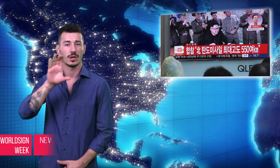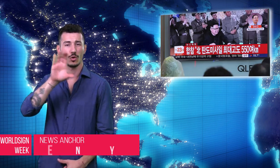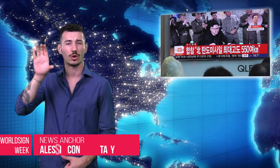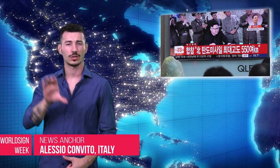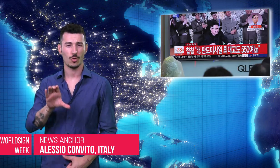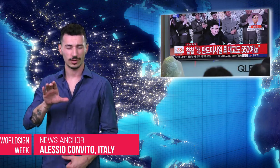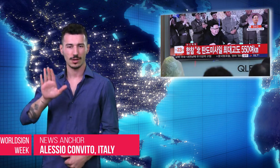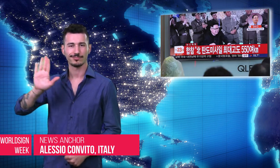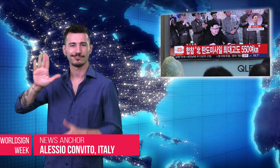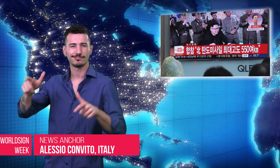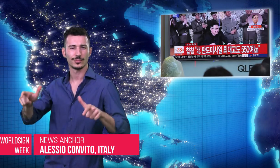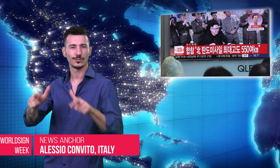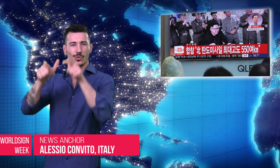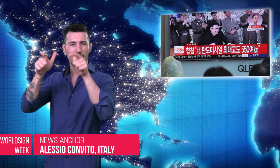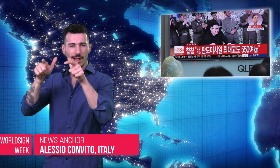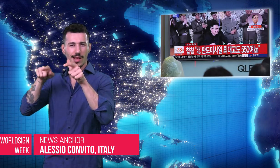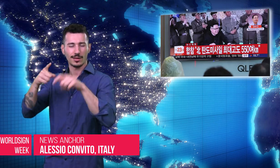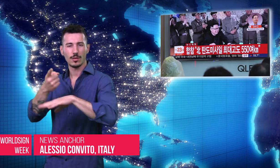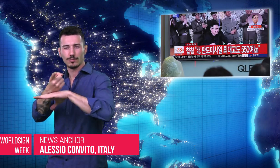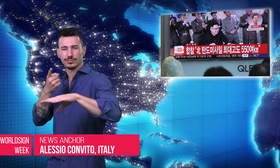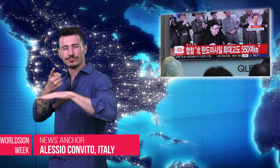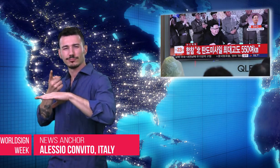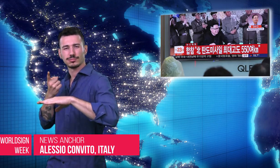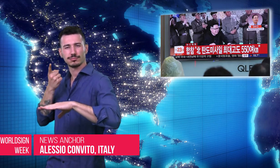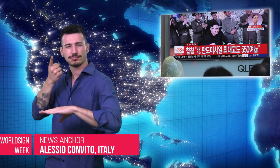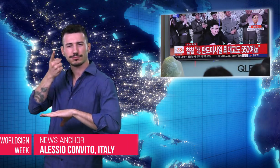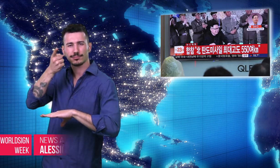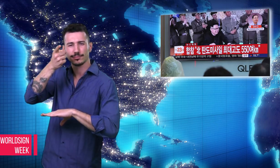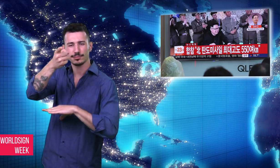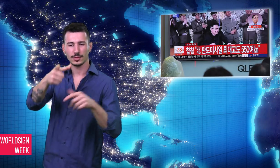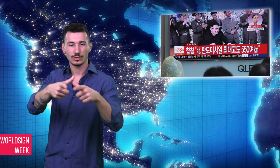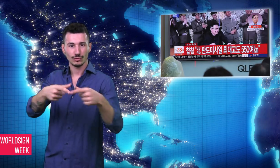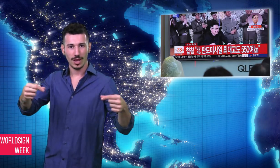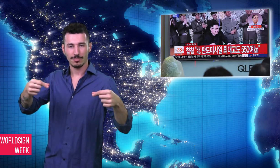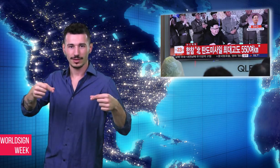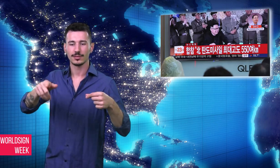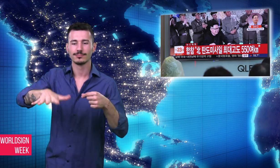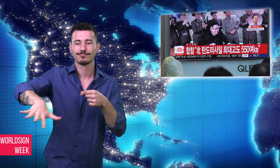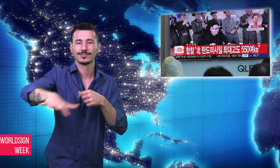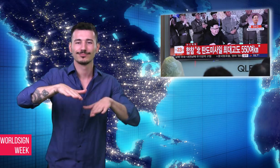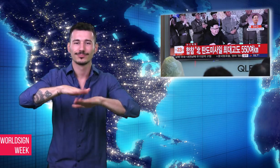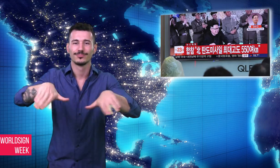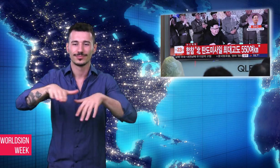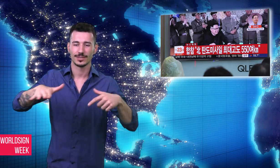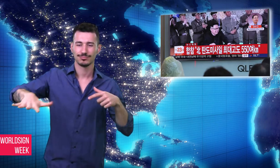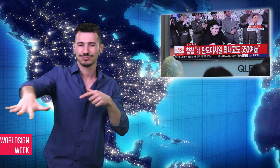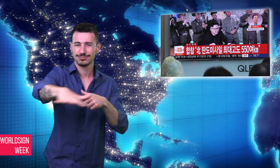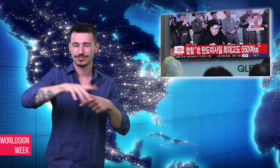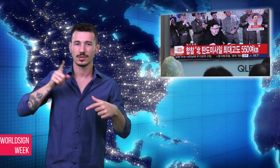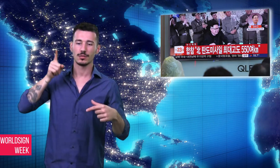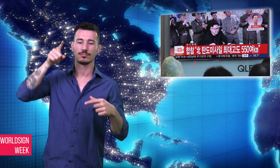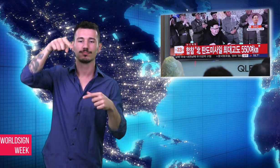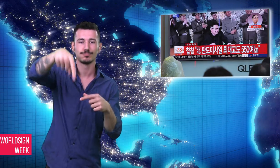Alessio: North Korea launched a missile eastward that went over Japan, and into